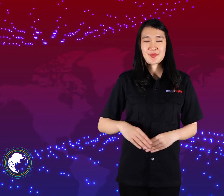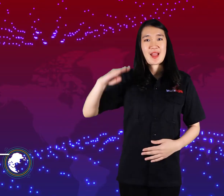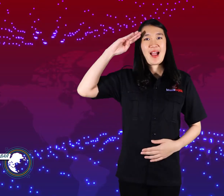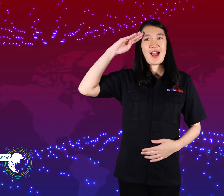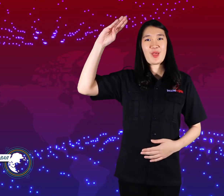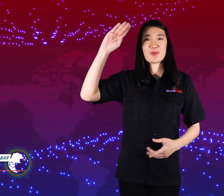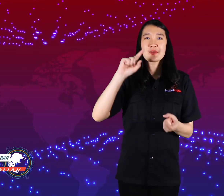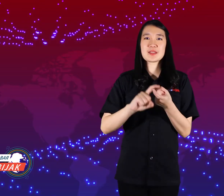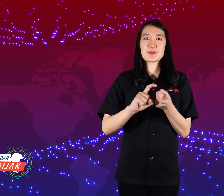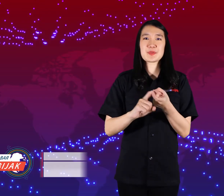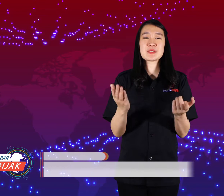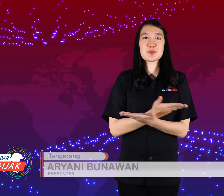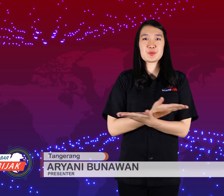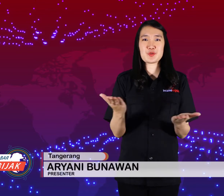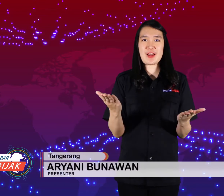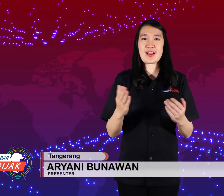Hello everybody.